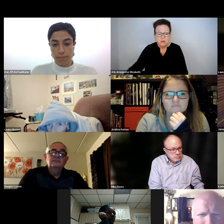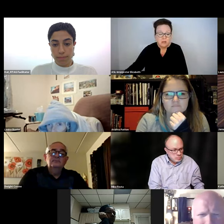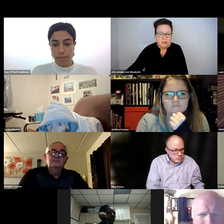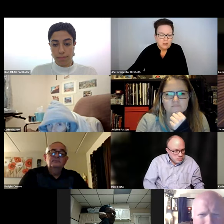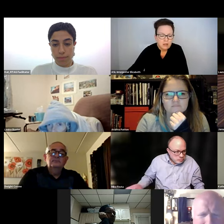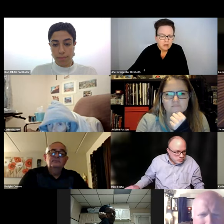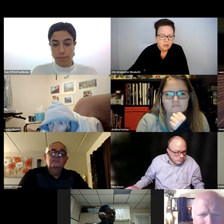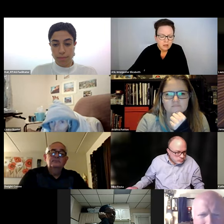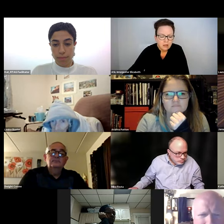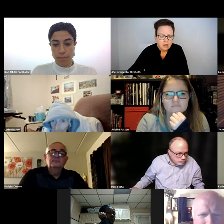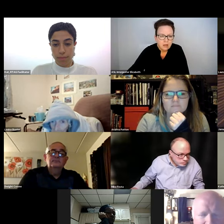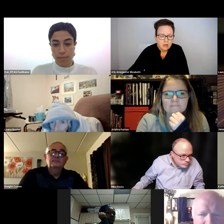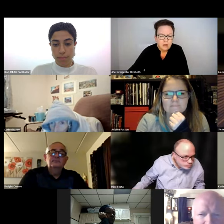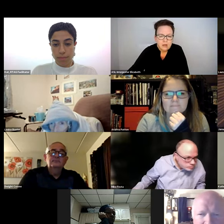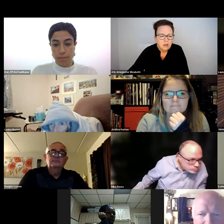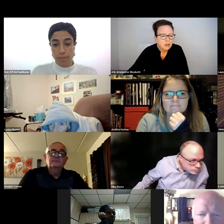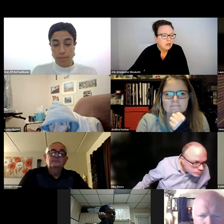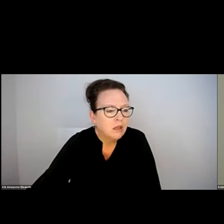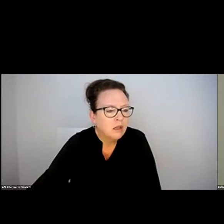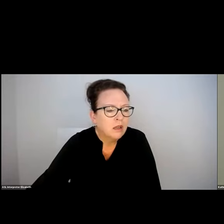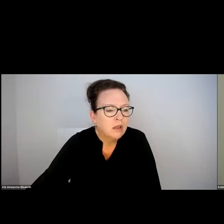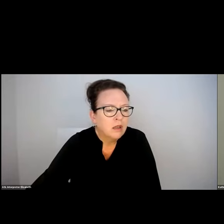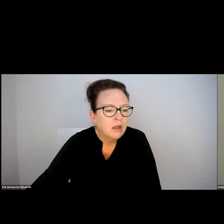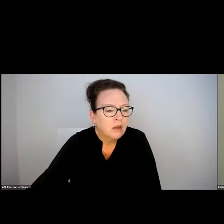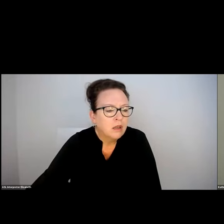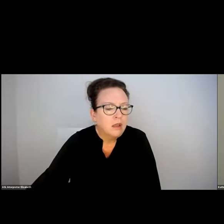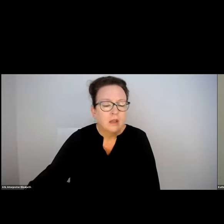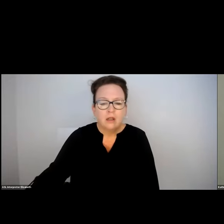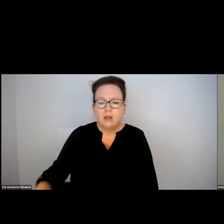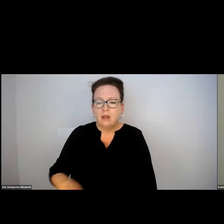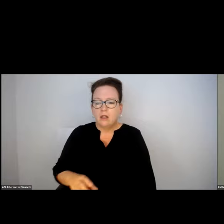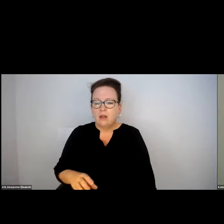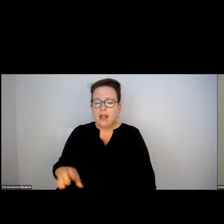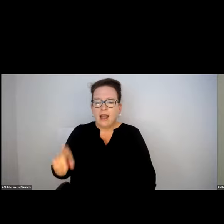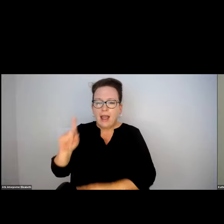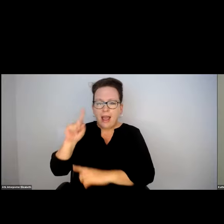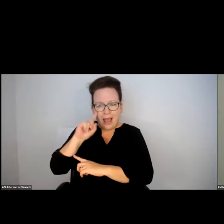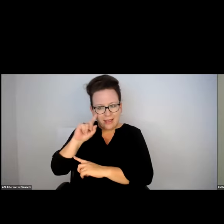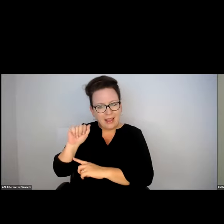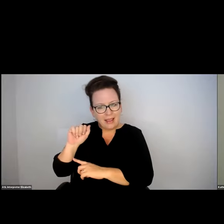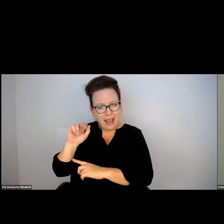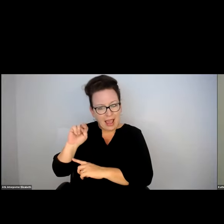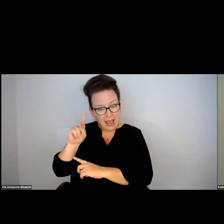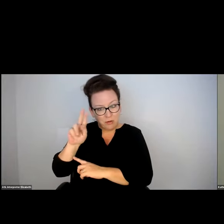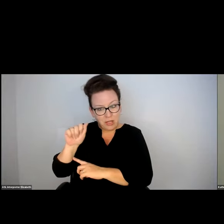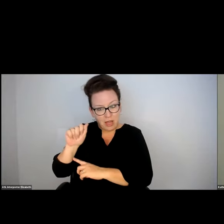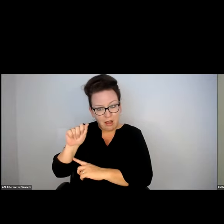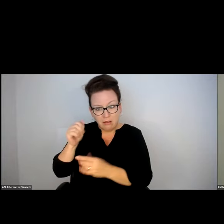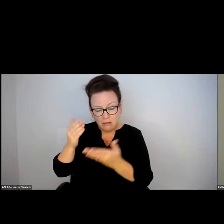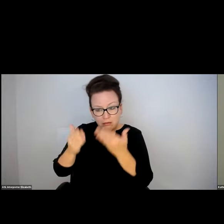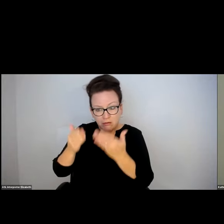ANYONE TO SPEAK TO THAT?